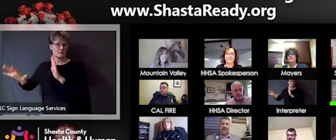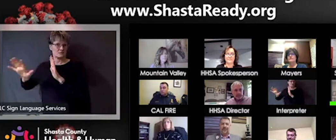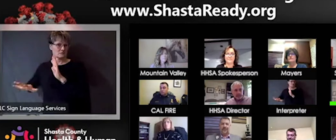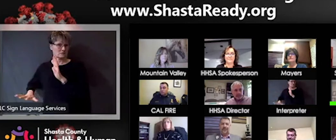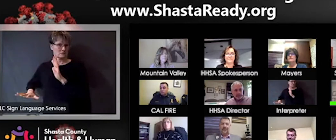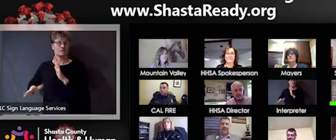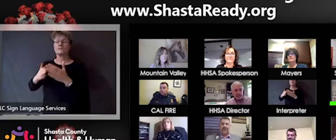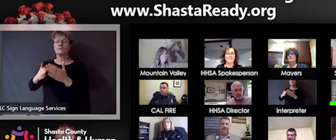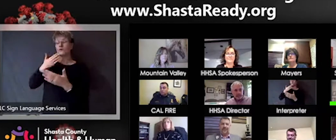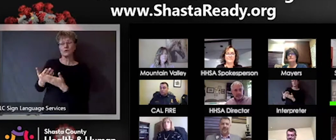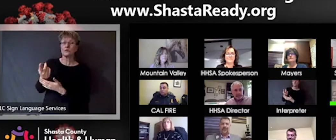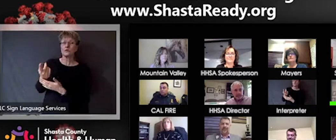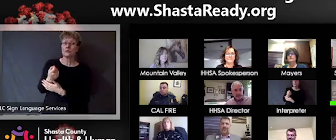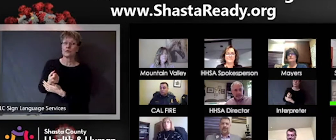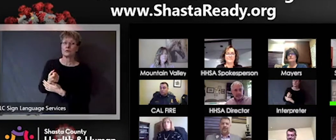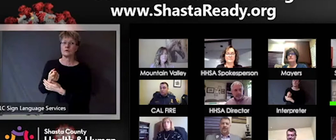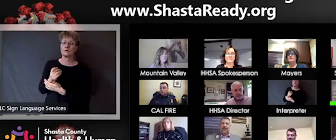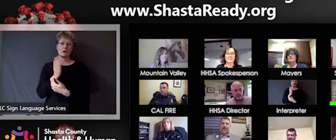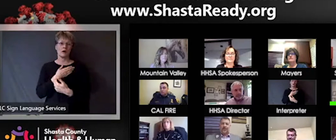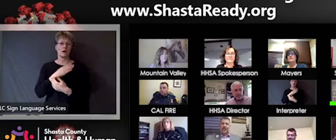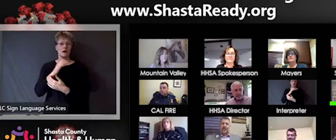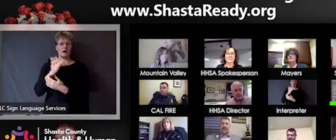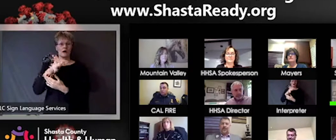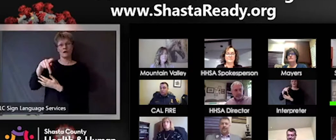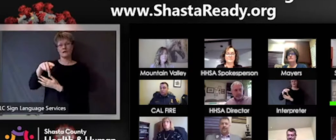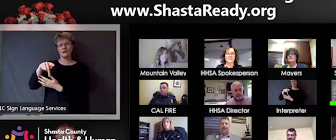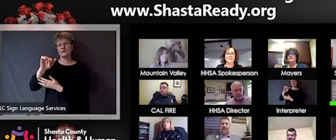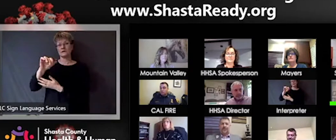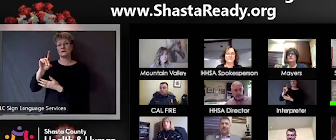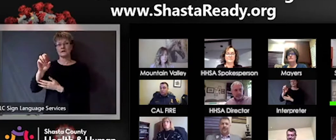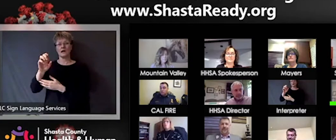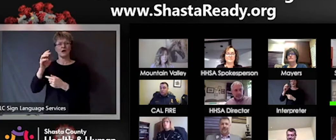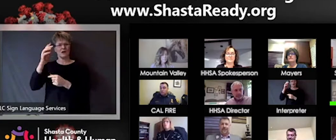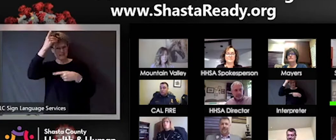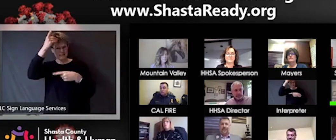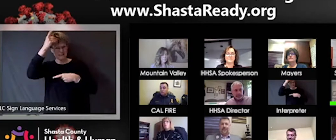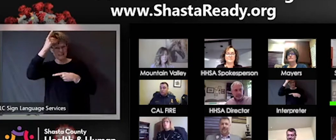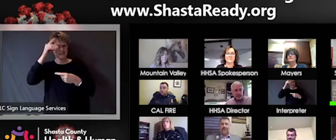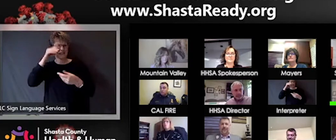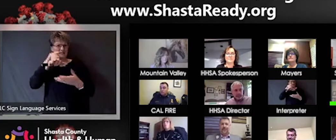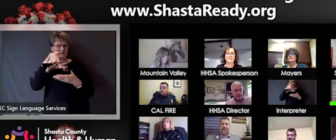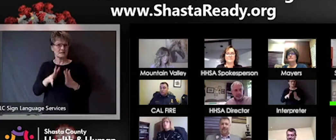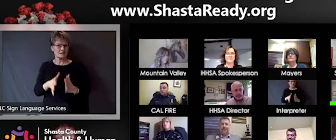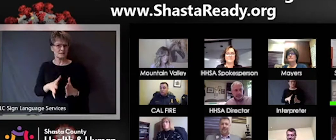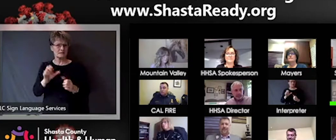epidemiologists are busy modeling that data and I think it's something we're